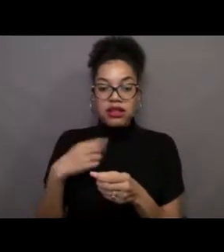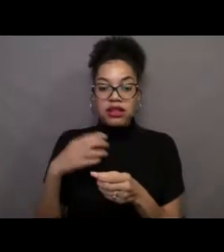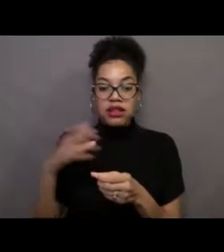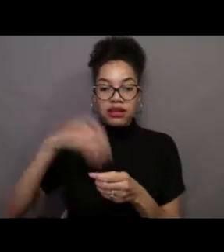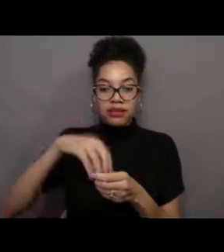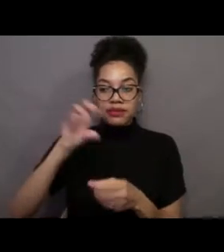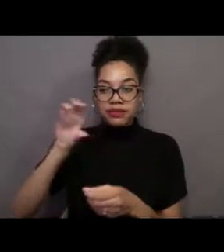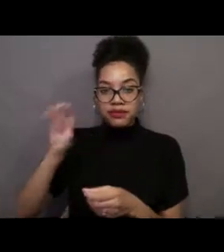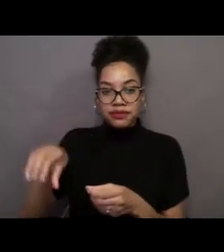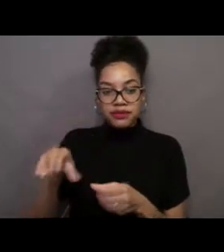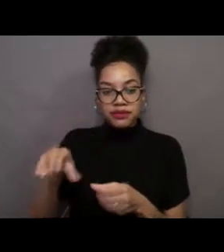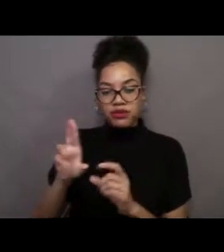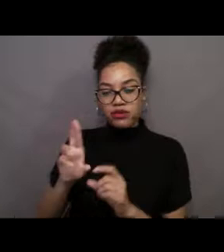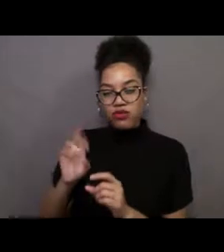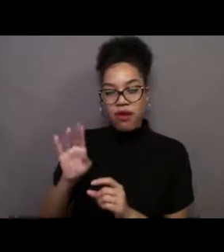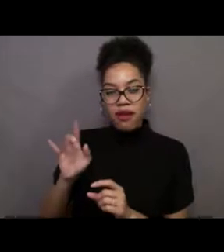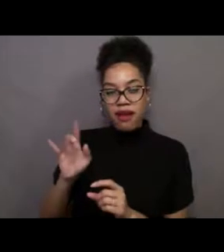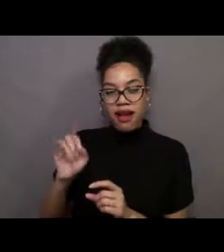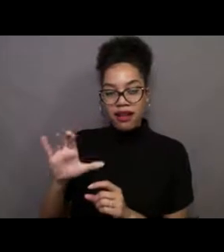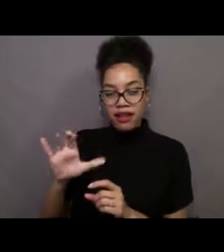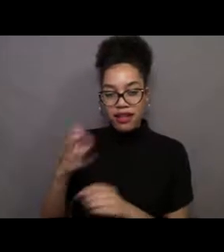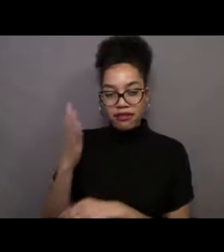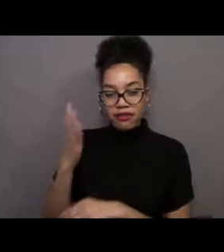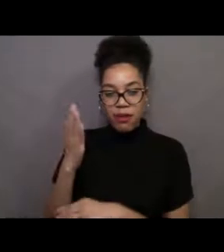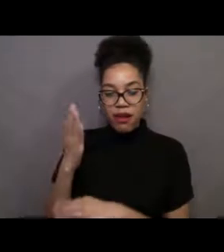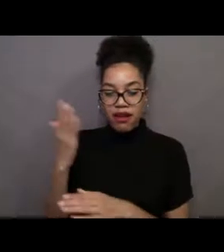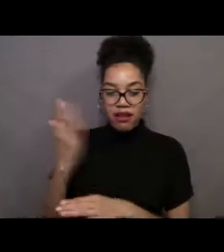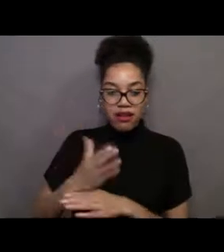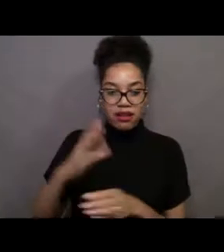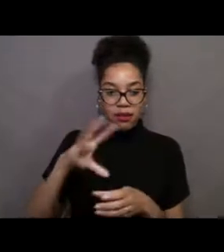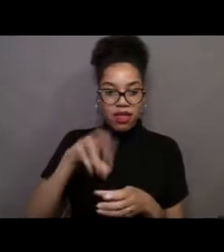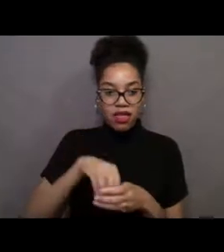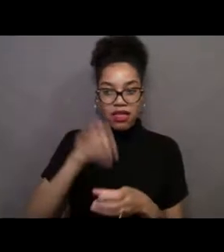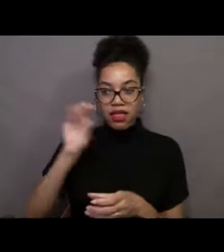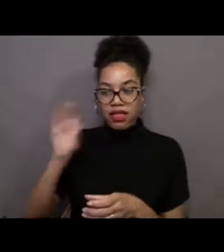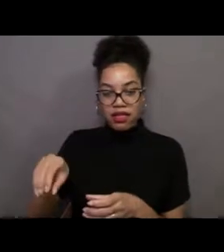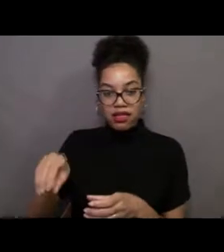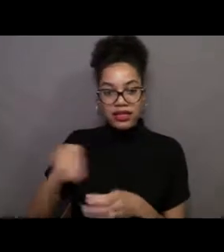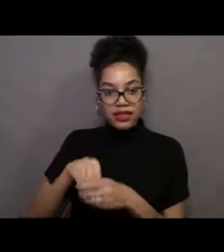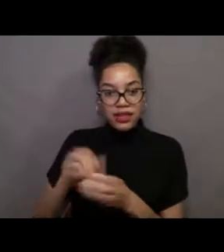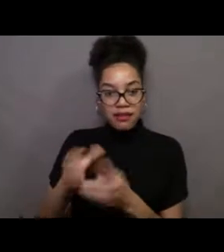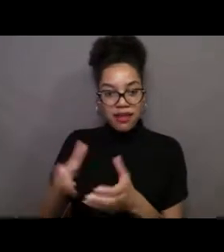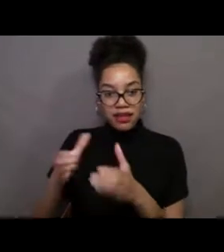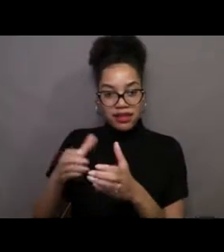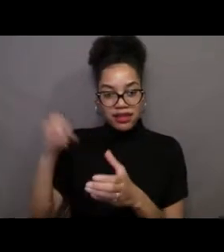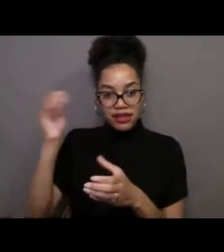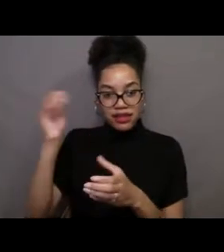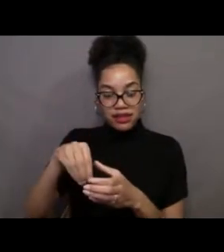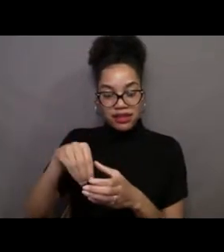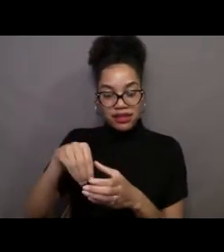whether it's a rock or a whale bone, and they can put it in that basket. And that way, when the ROV comes back to the surface,